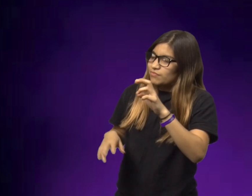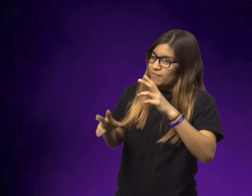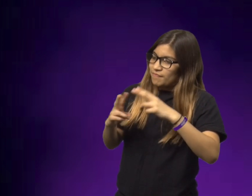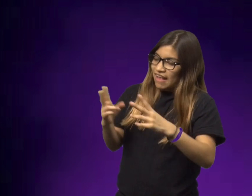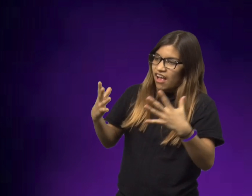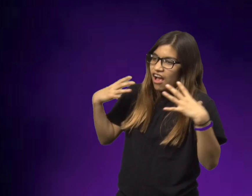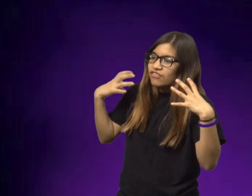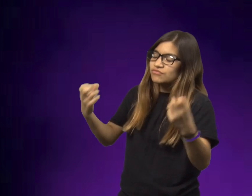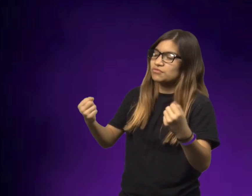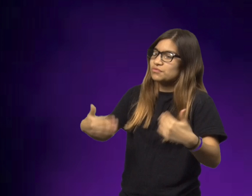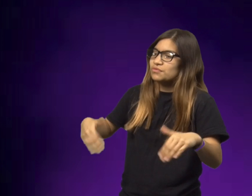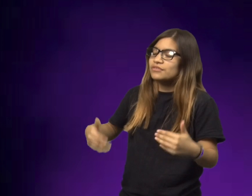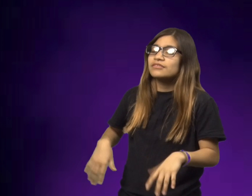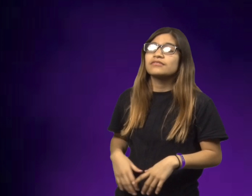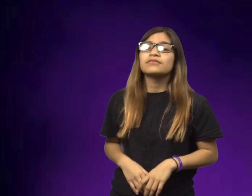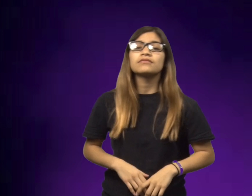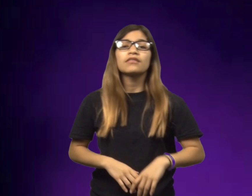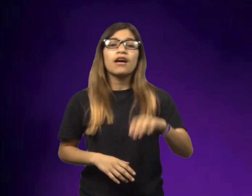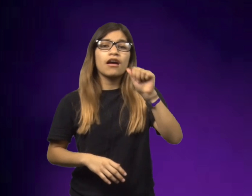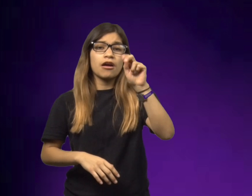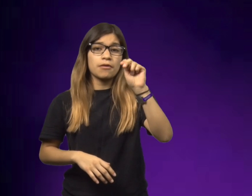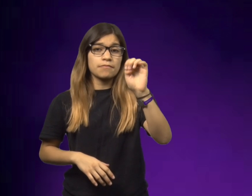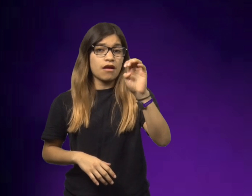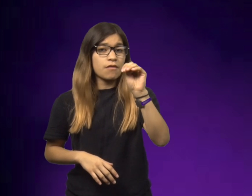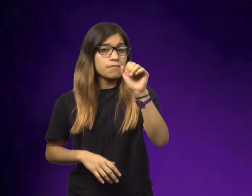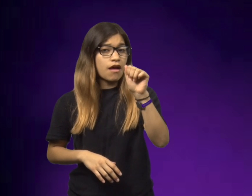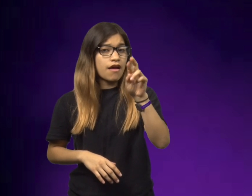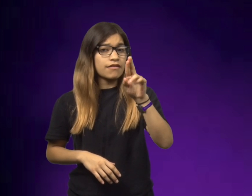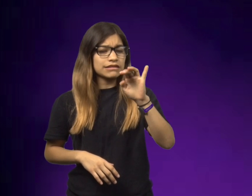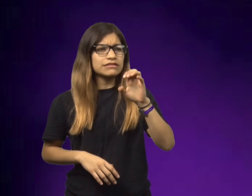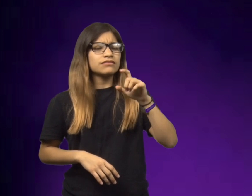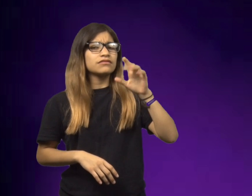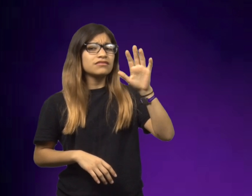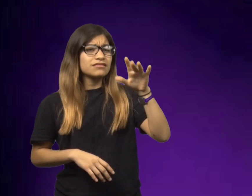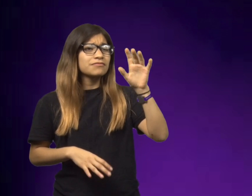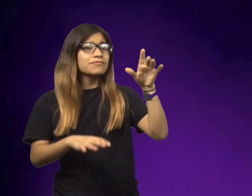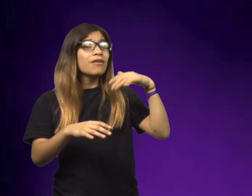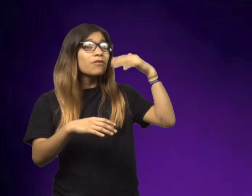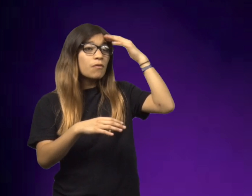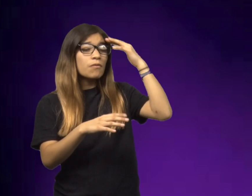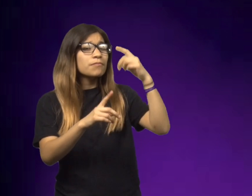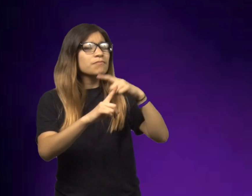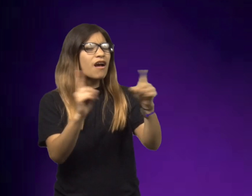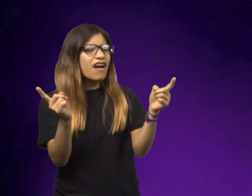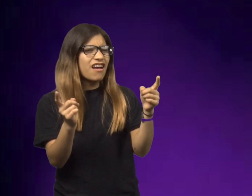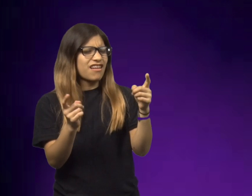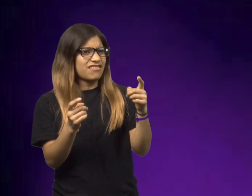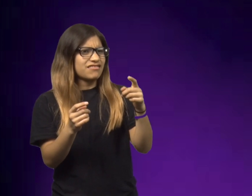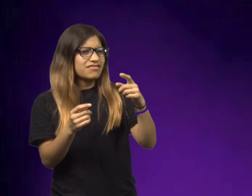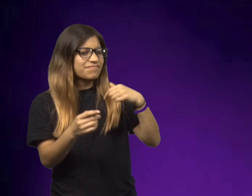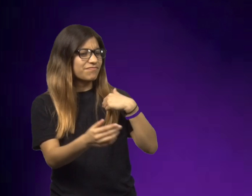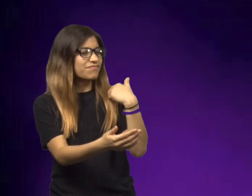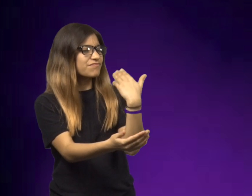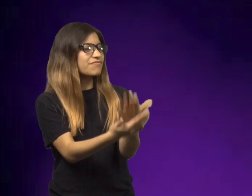And her uncle said, you are so brave. Annemarie responded and said, yeah, but you know